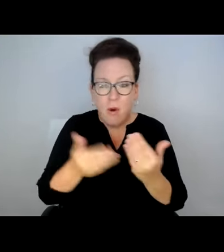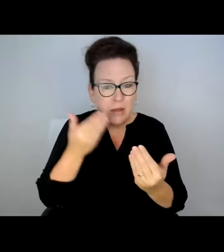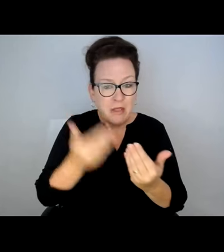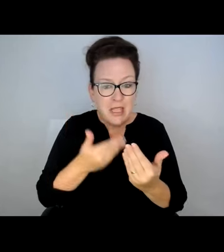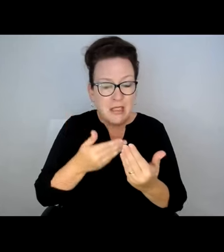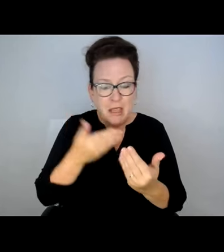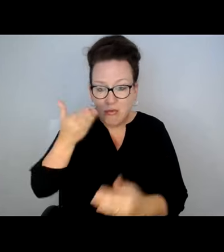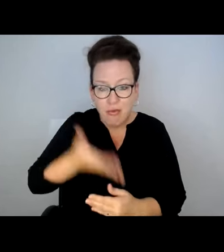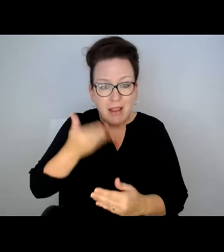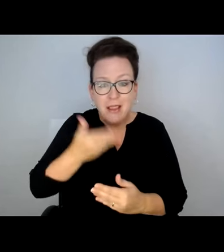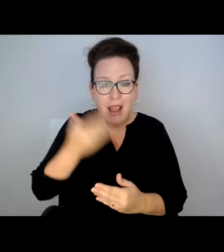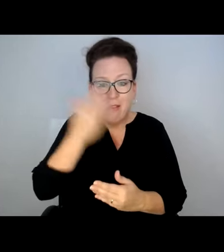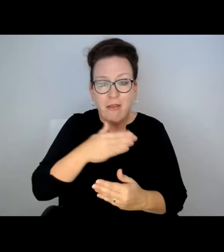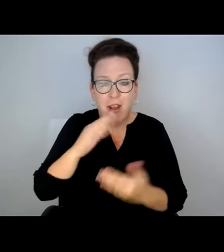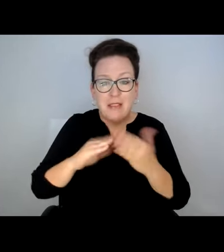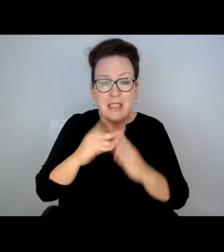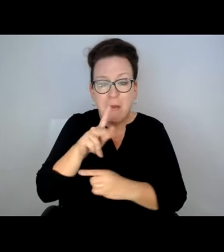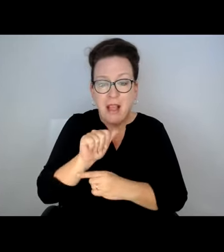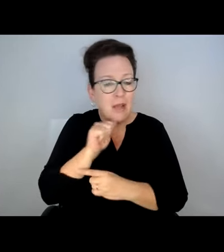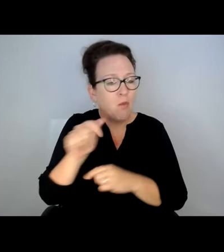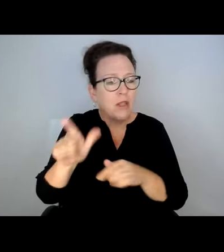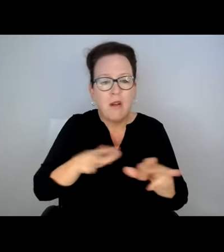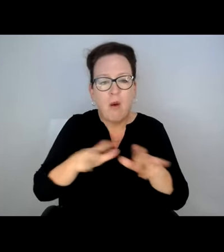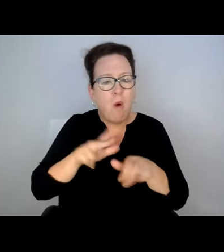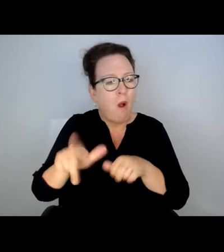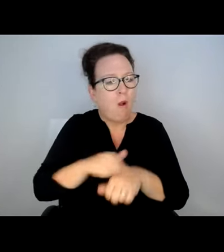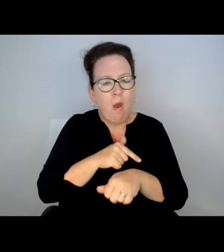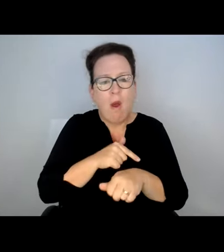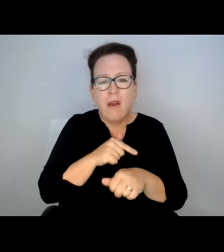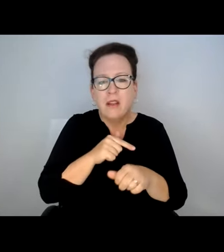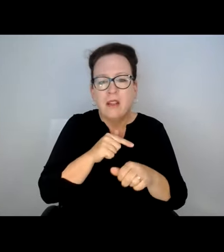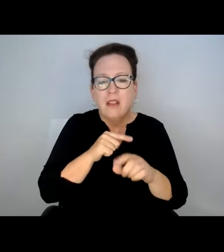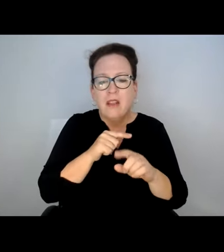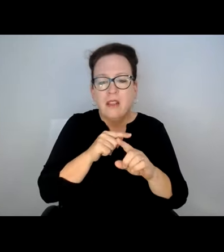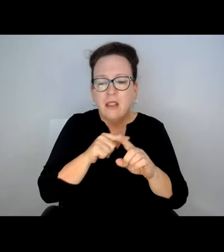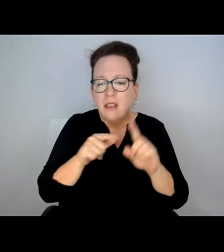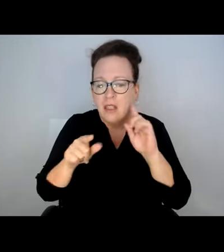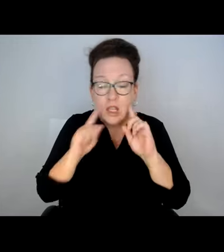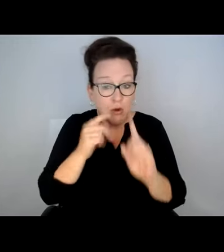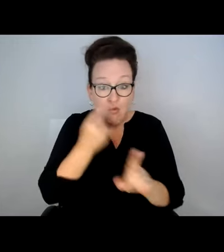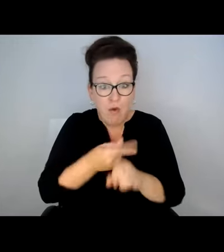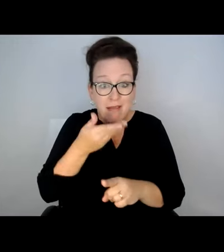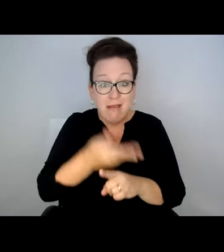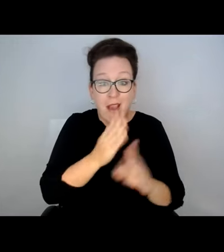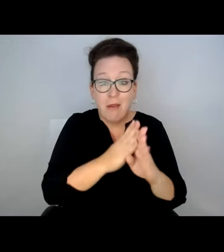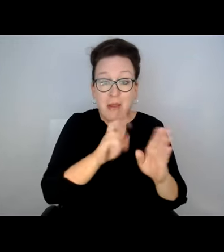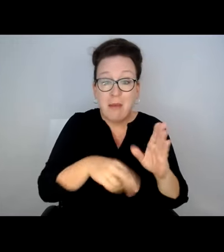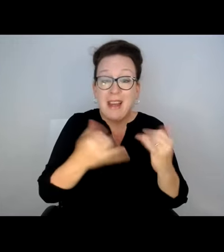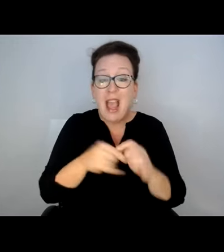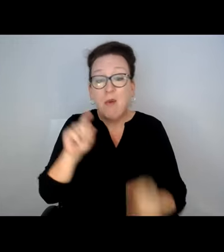WHERE THE STAR MARKET IS. WHEN IT PULLED TO THE TWIN CITY PLAZA, IT WASN'T A LONG WALK TO THE PATH THAT WENT INTO THE SHOPPING CENTER ITSELF.